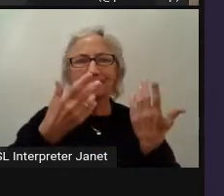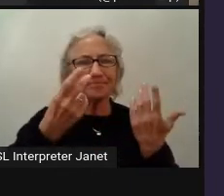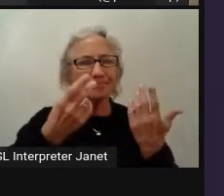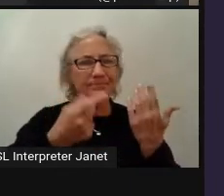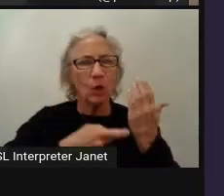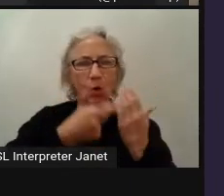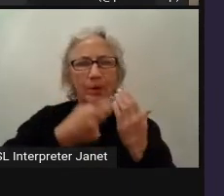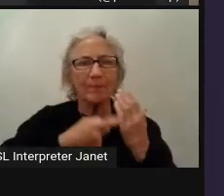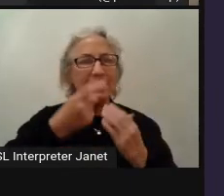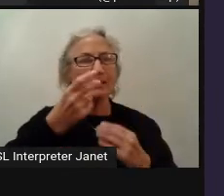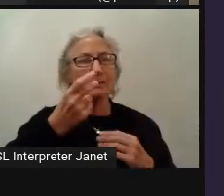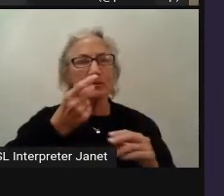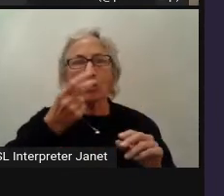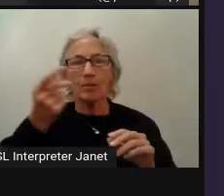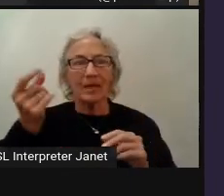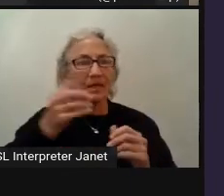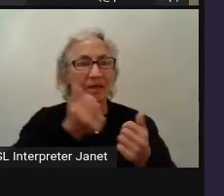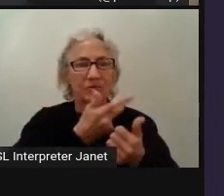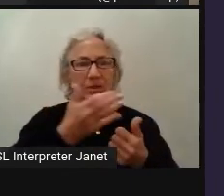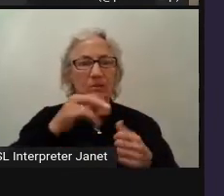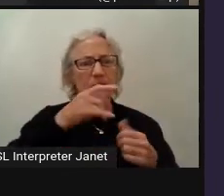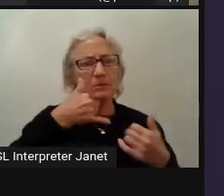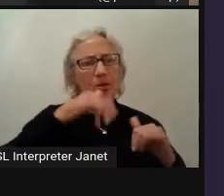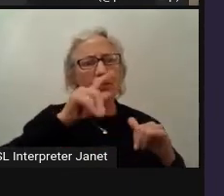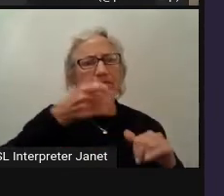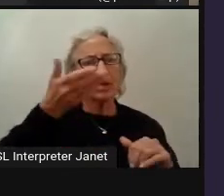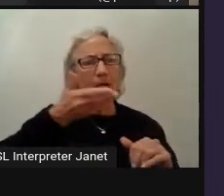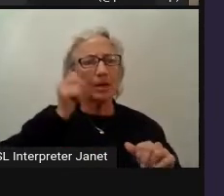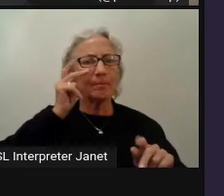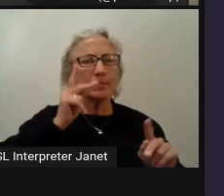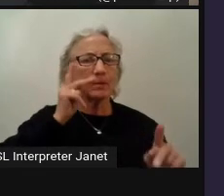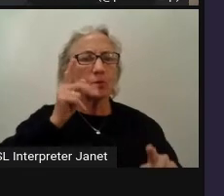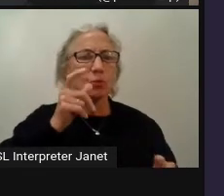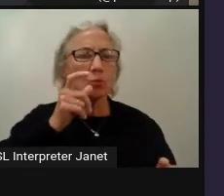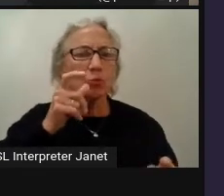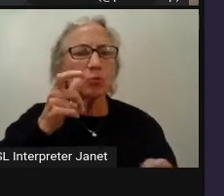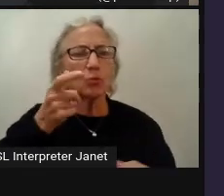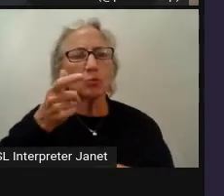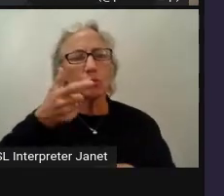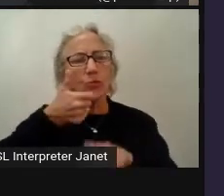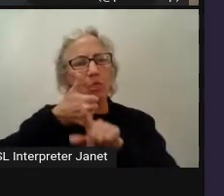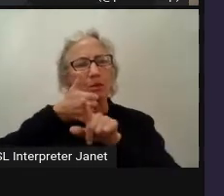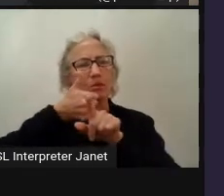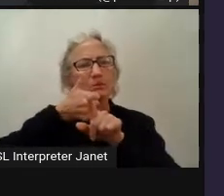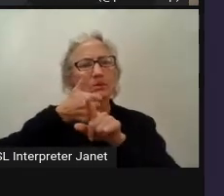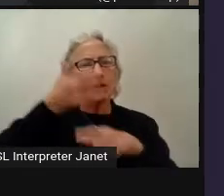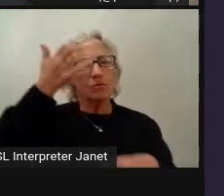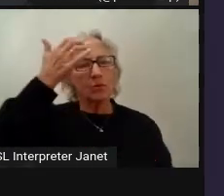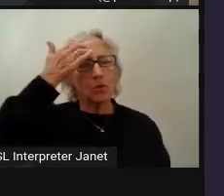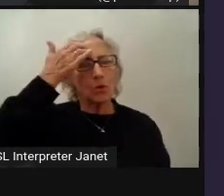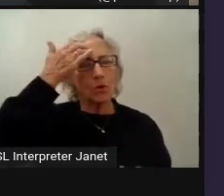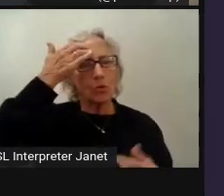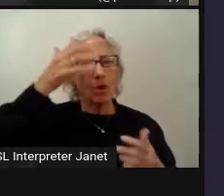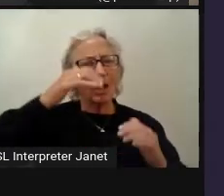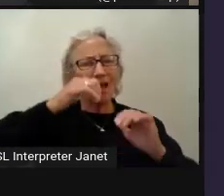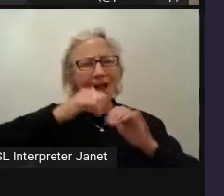We still have to hire people that know how to deal with accessibility.